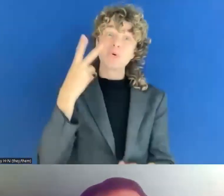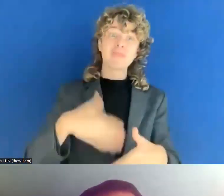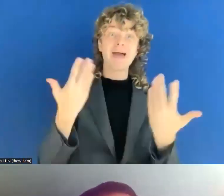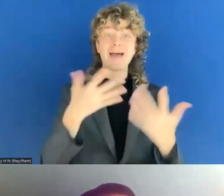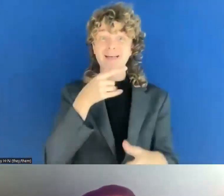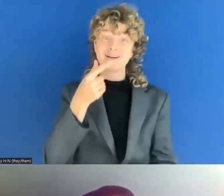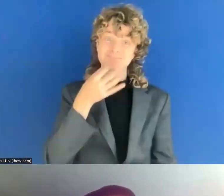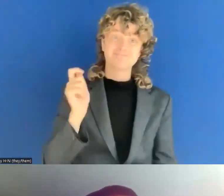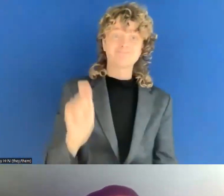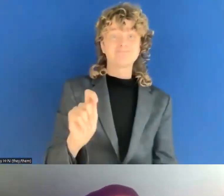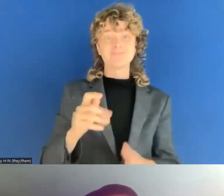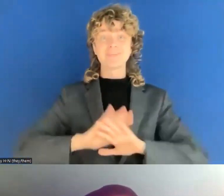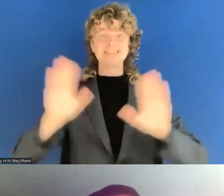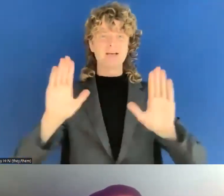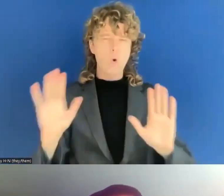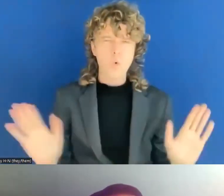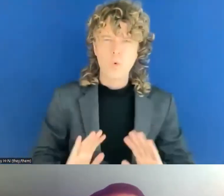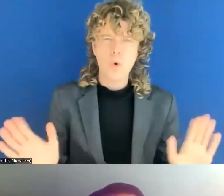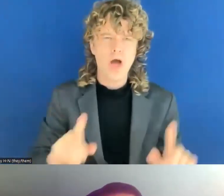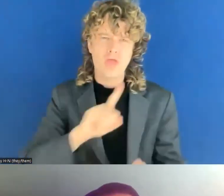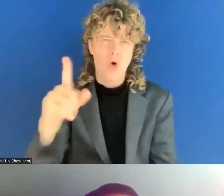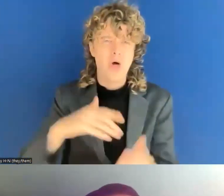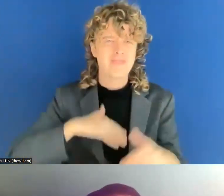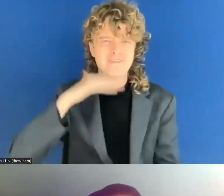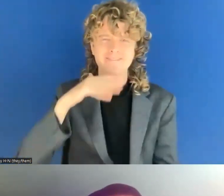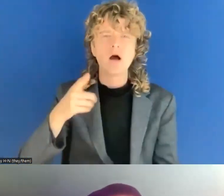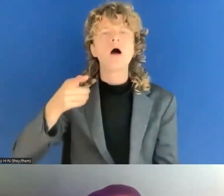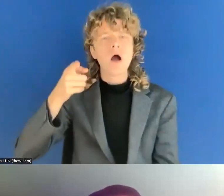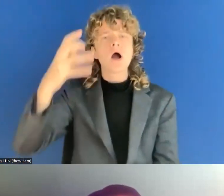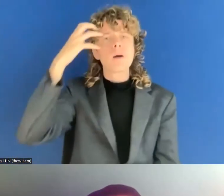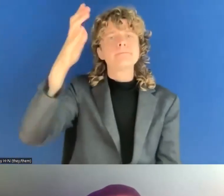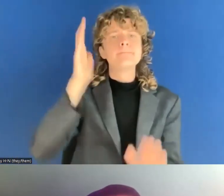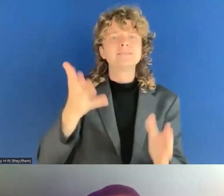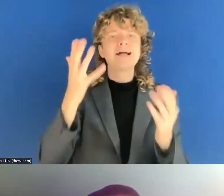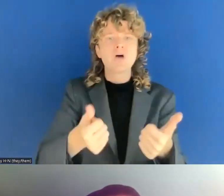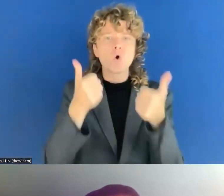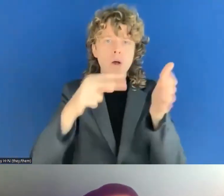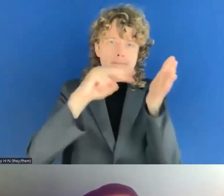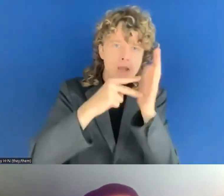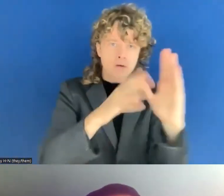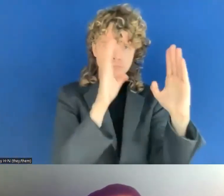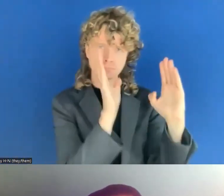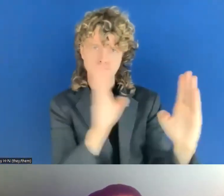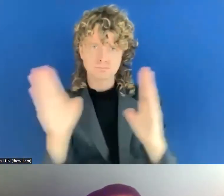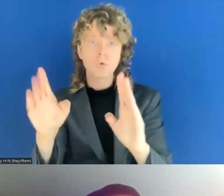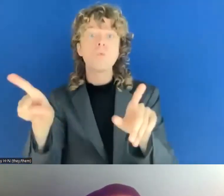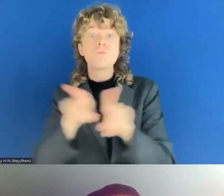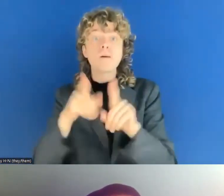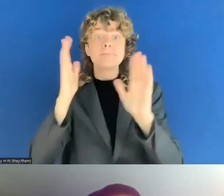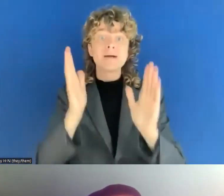clear plan, and resources to fund the meaningful participation of persons with disabilities